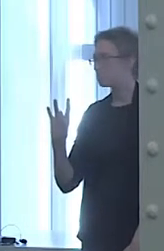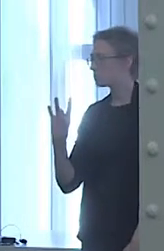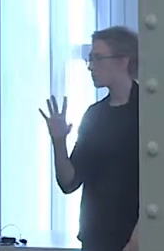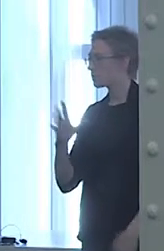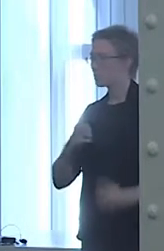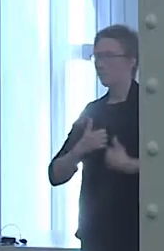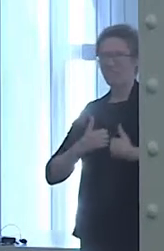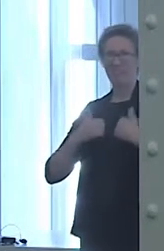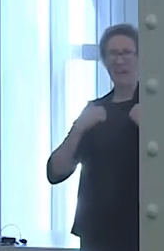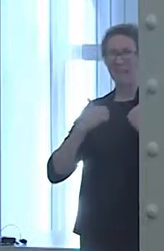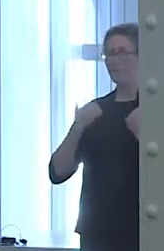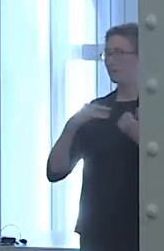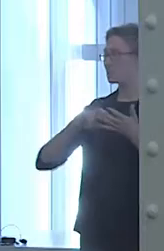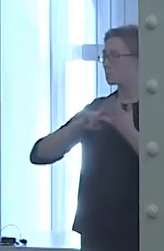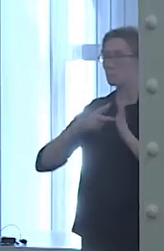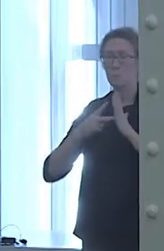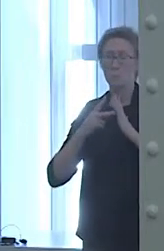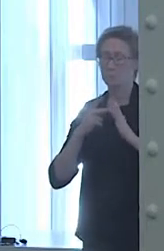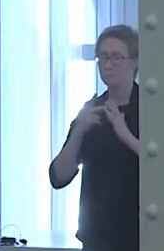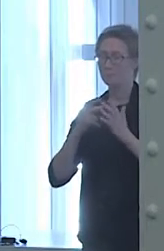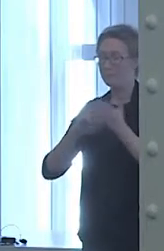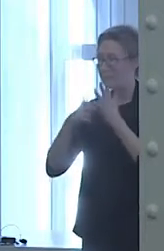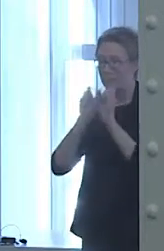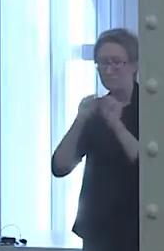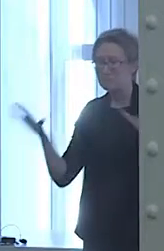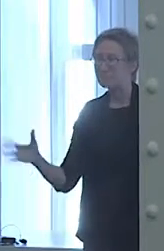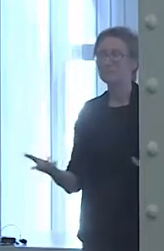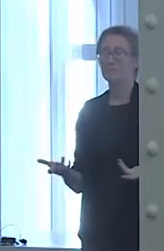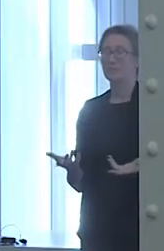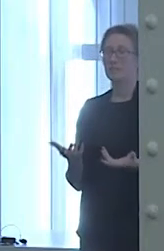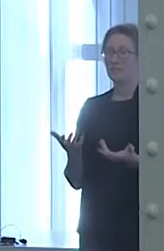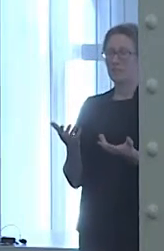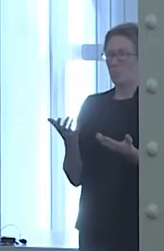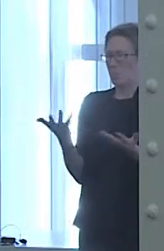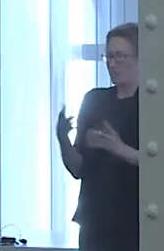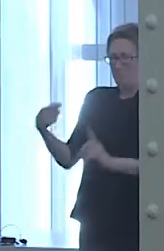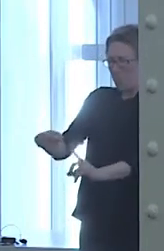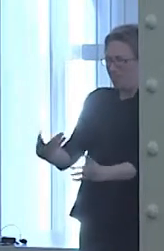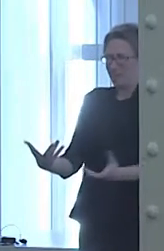"What's the point of life? "What's the point of doing anything?" Even at that young of an age,